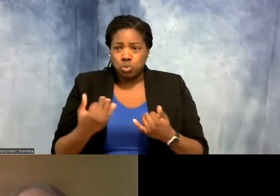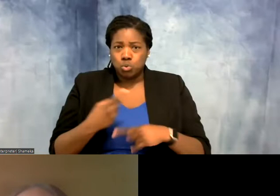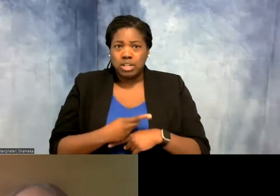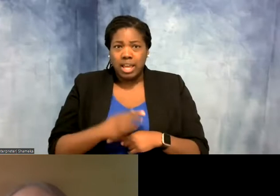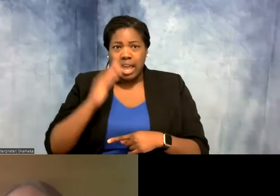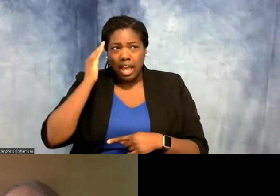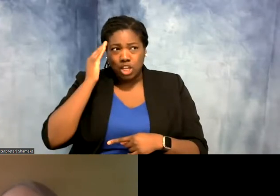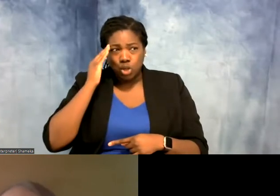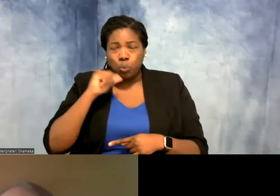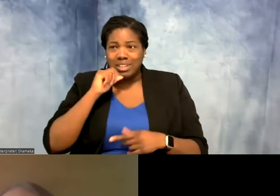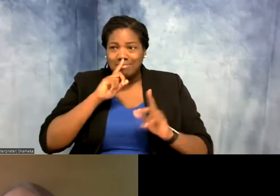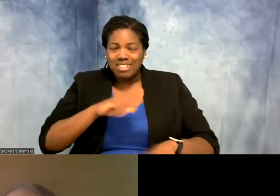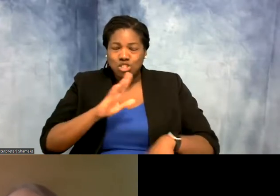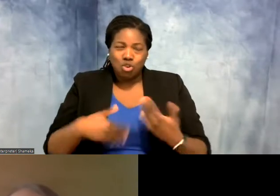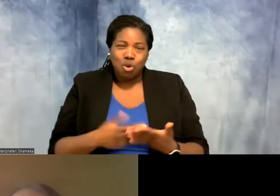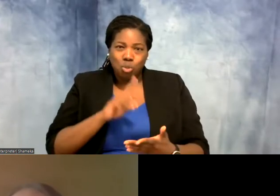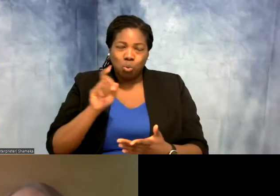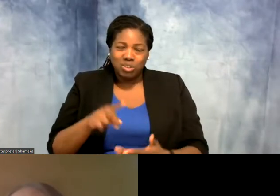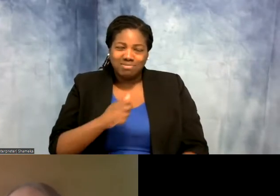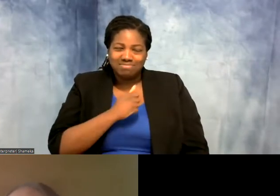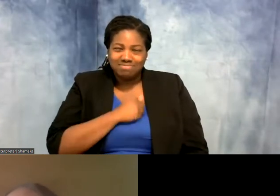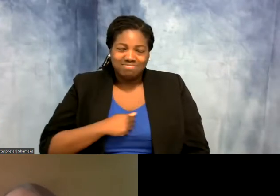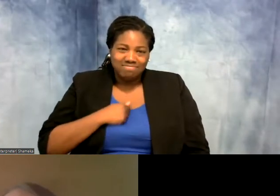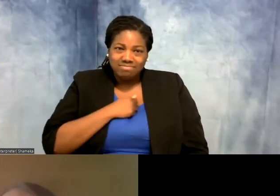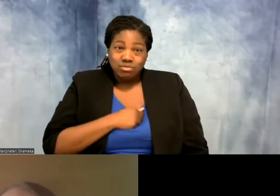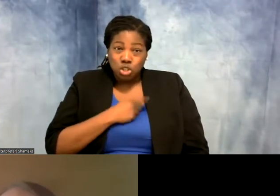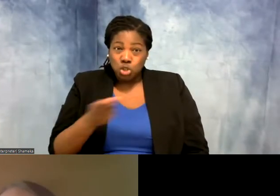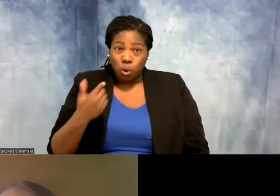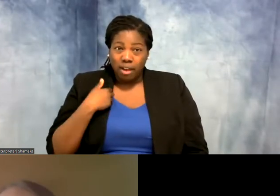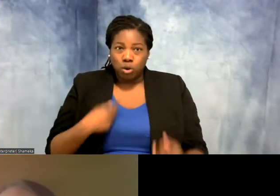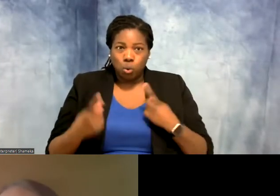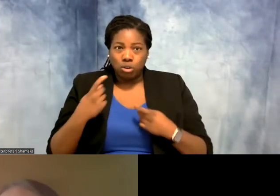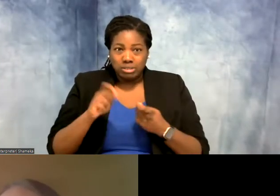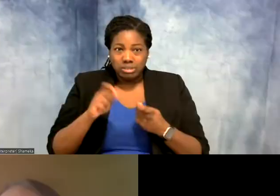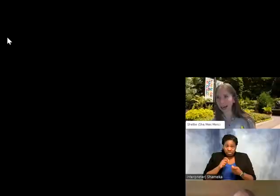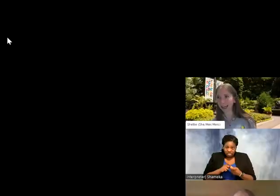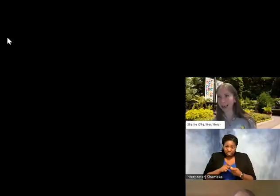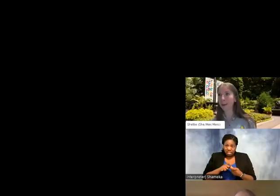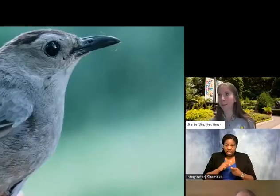we didn't get to all of your questions. For all of you that had questions specifically about tagging,